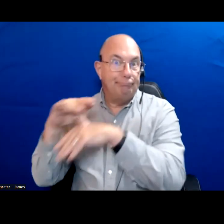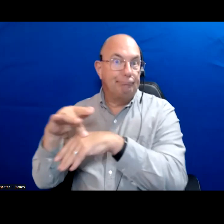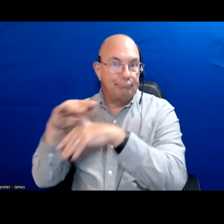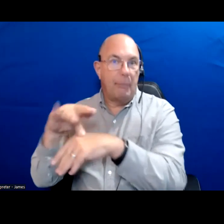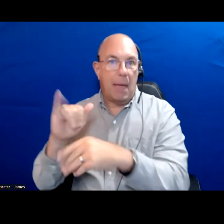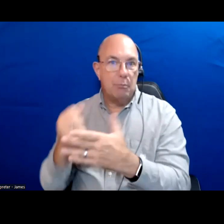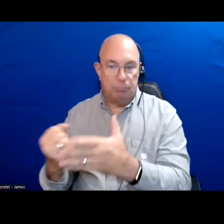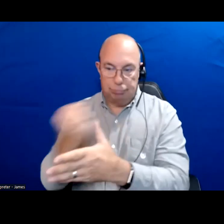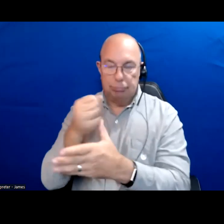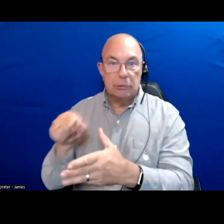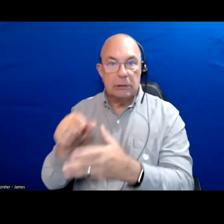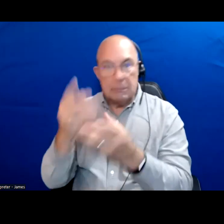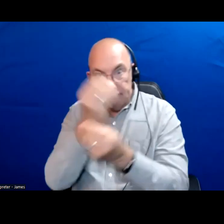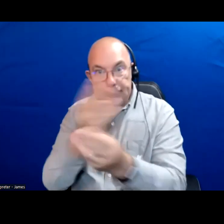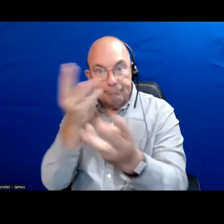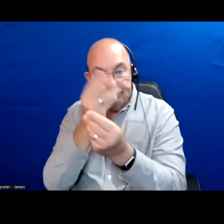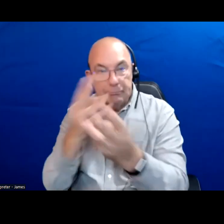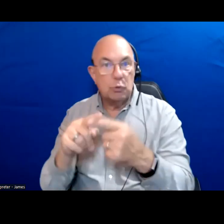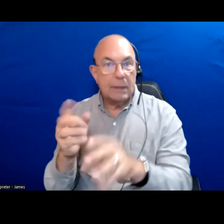The ones that they are sharing to get elected. Then, what are the plans?